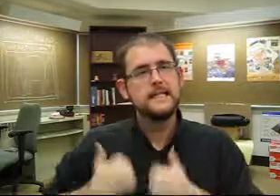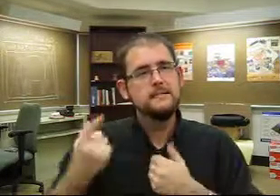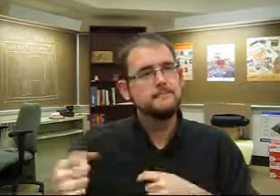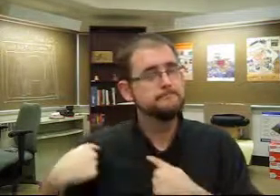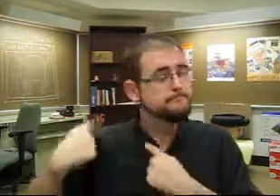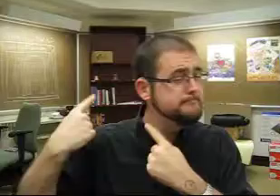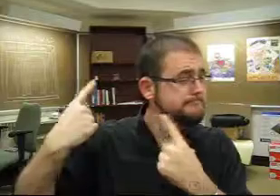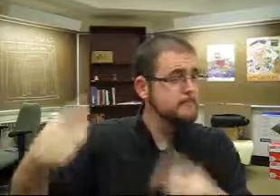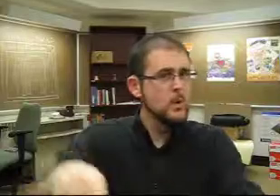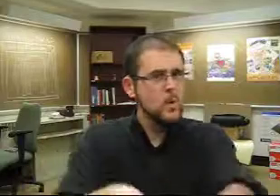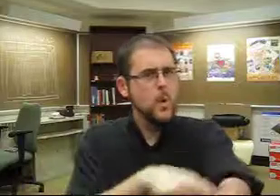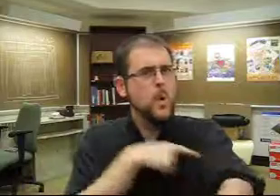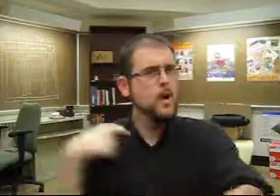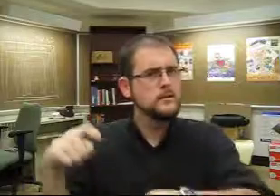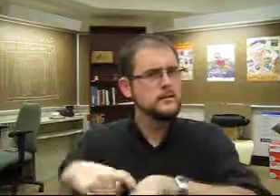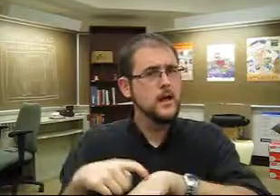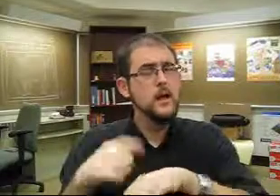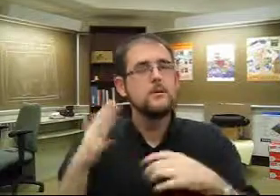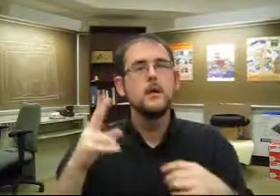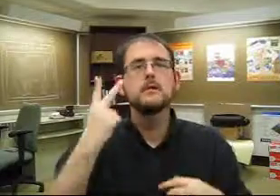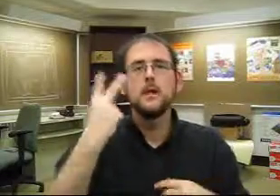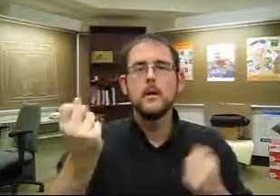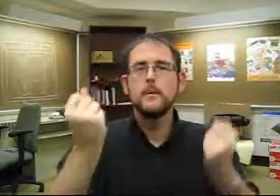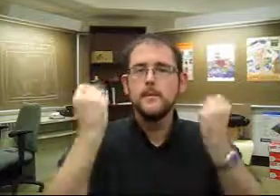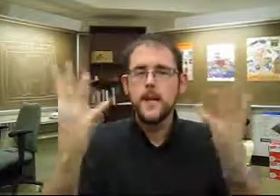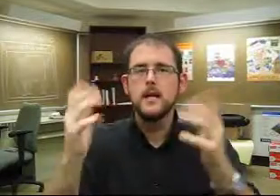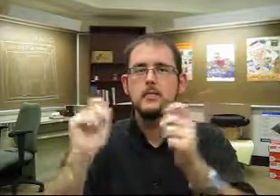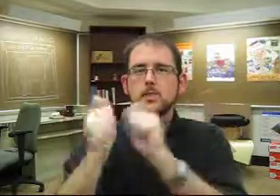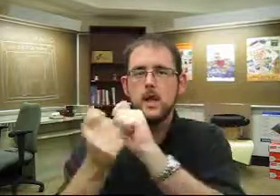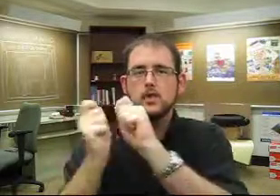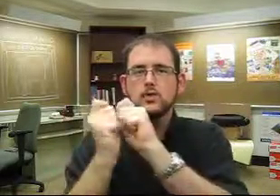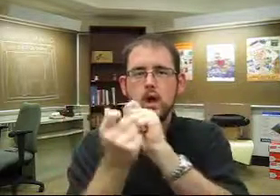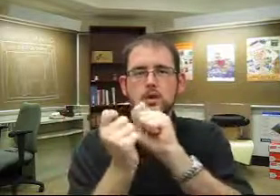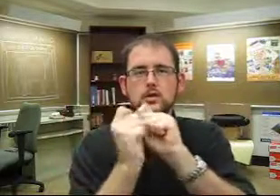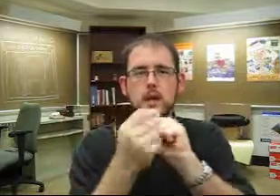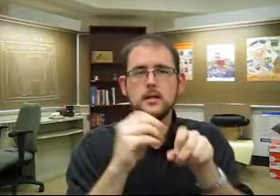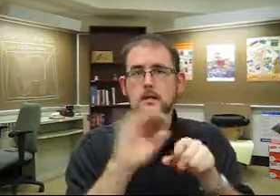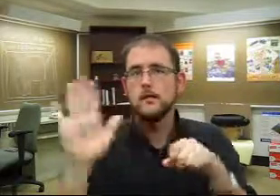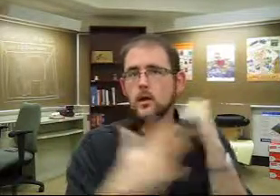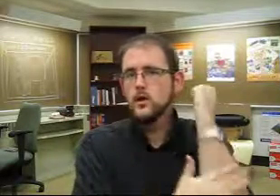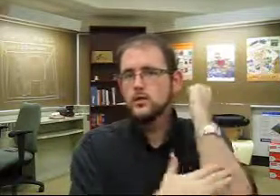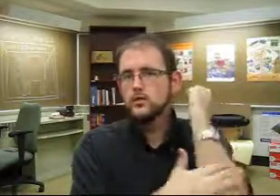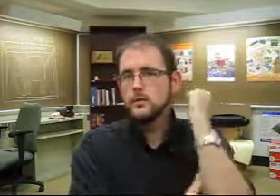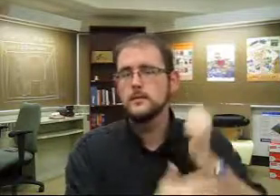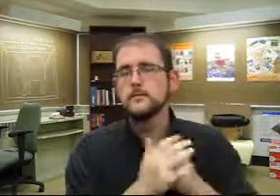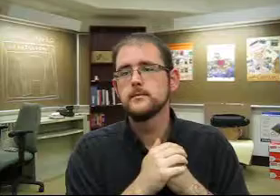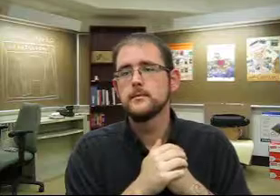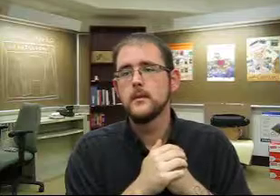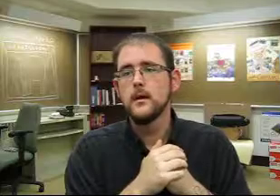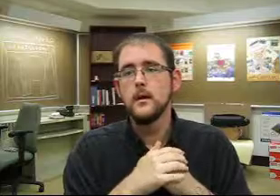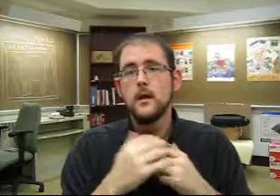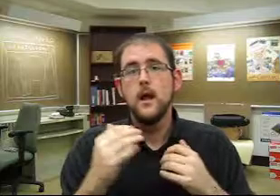Her family's lived there for centuries and have seen many changes in their country.